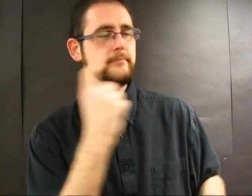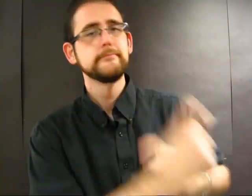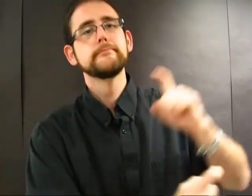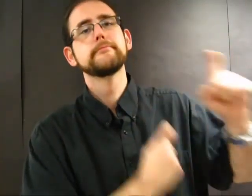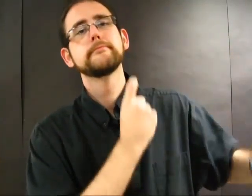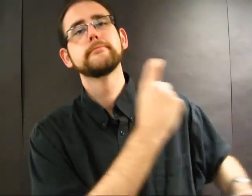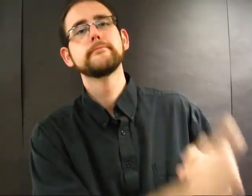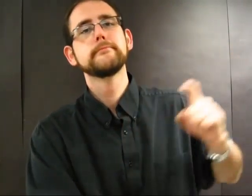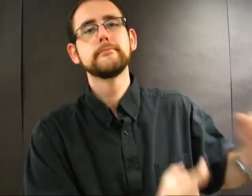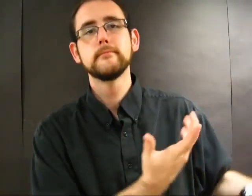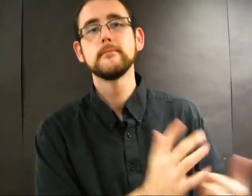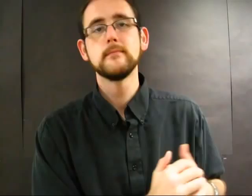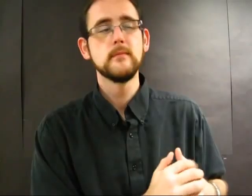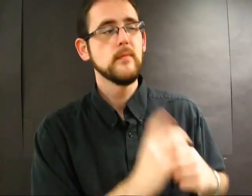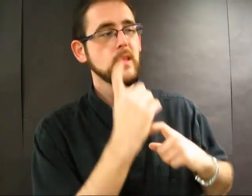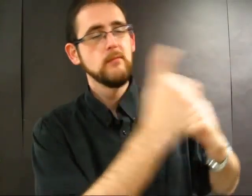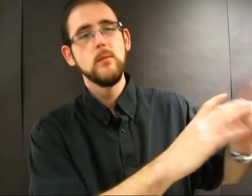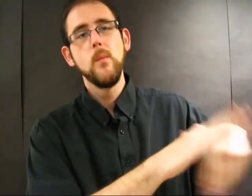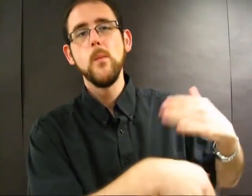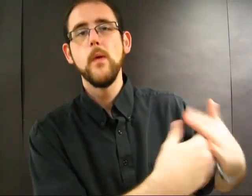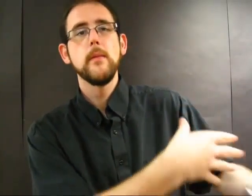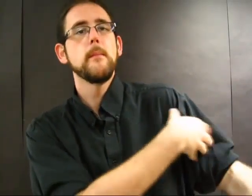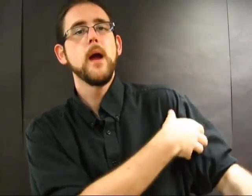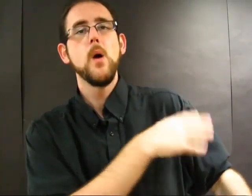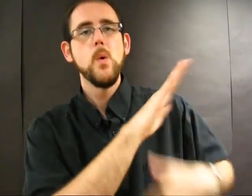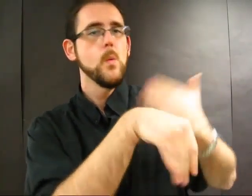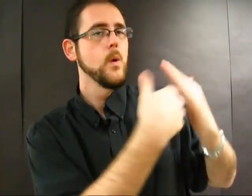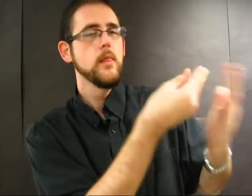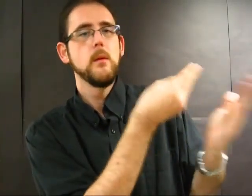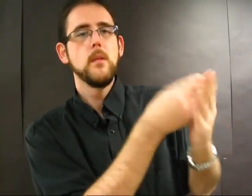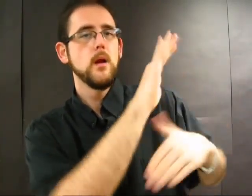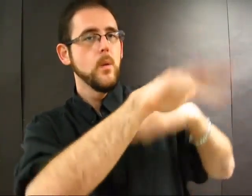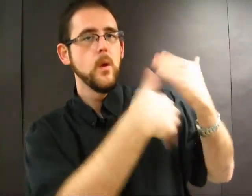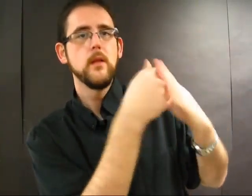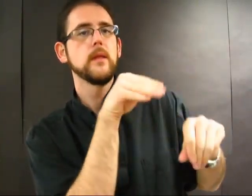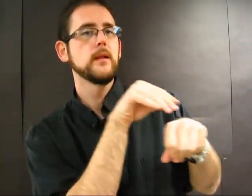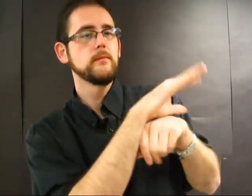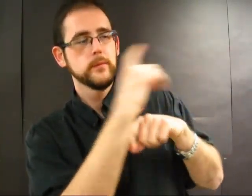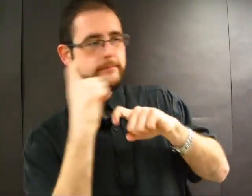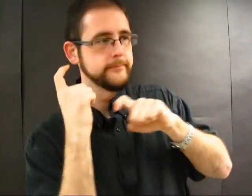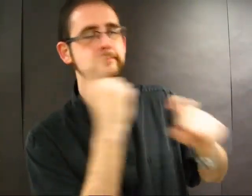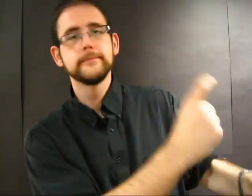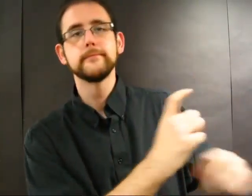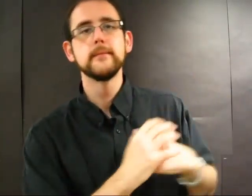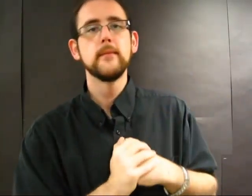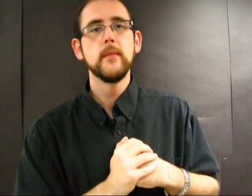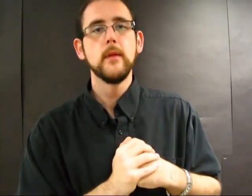He gives them all the power, money, and influence.